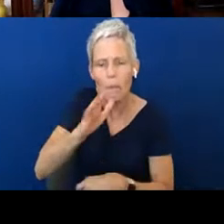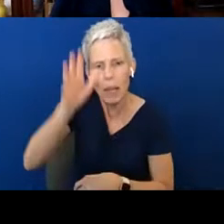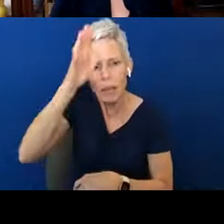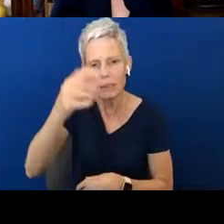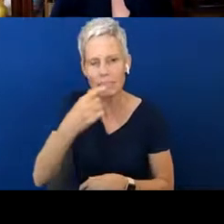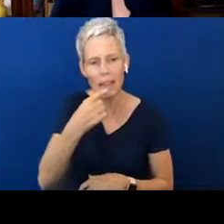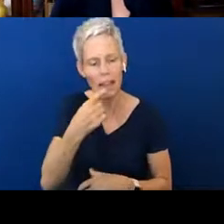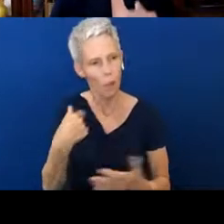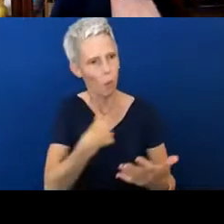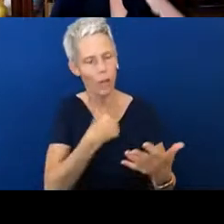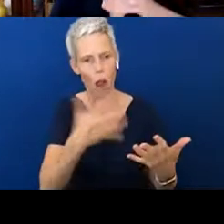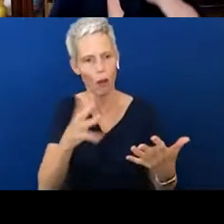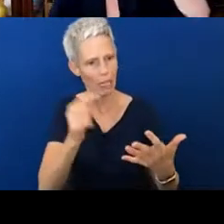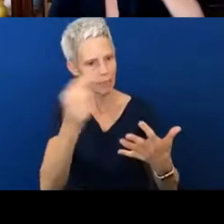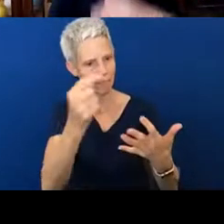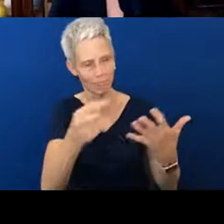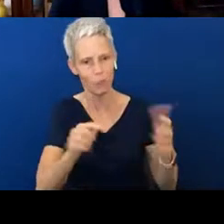Or, “You know what? You might want to also do this.”